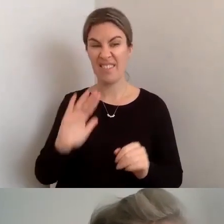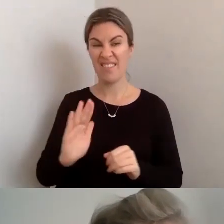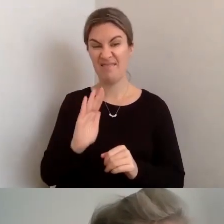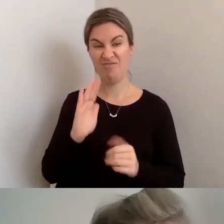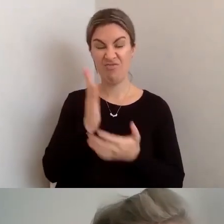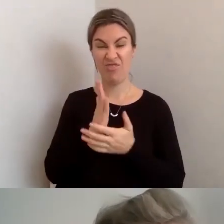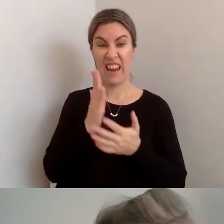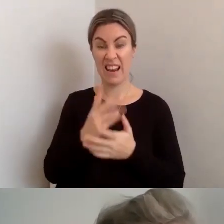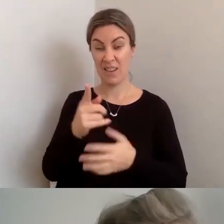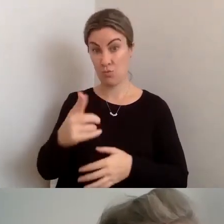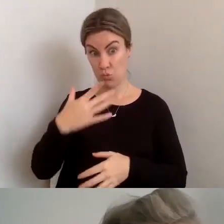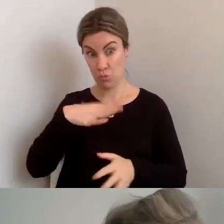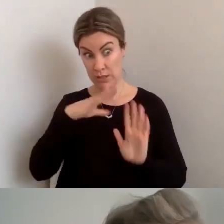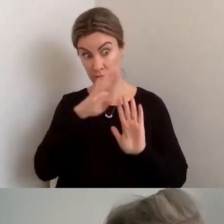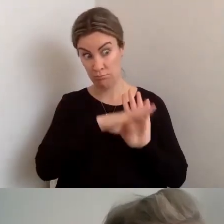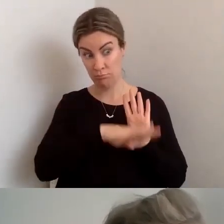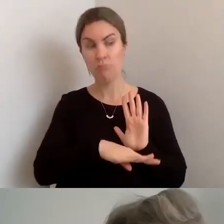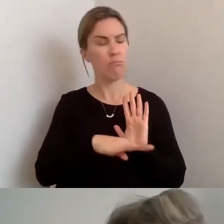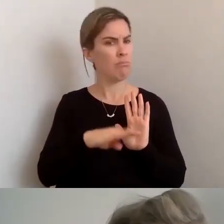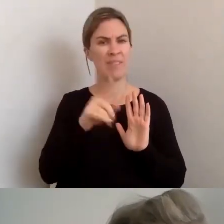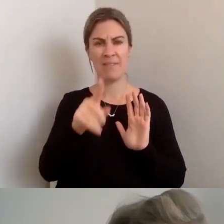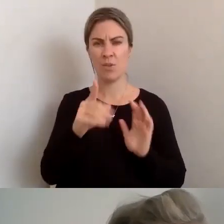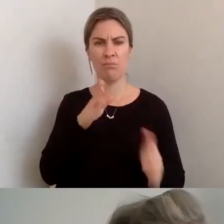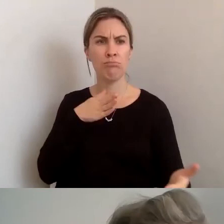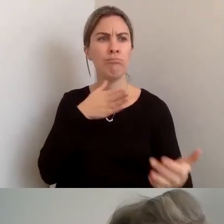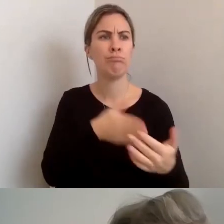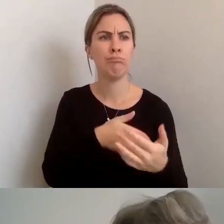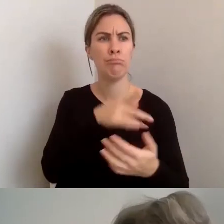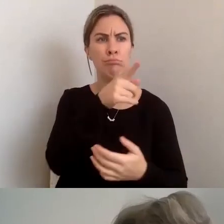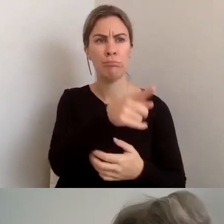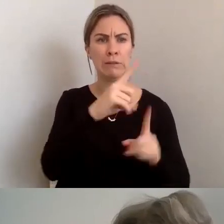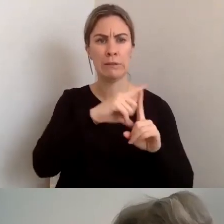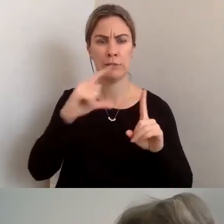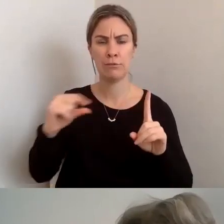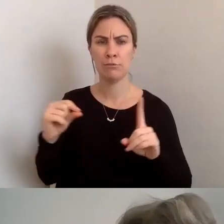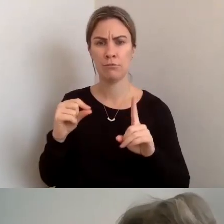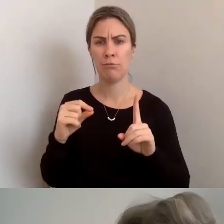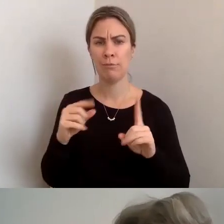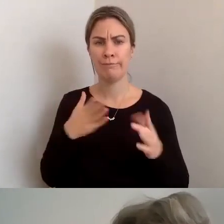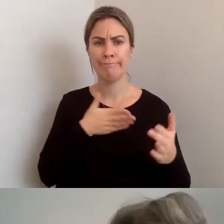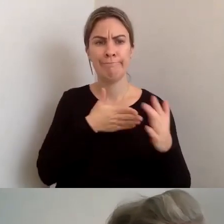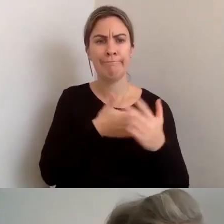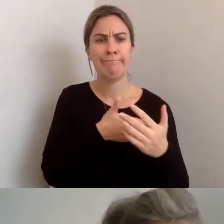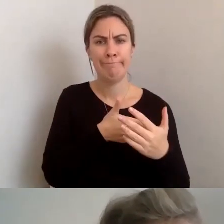across something, whether it's on a digital platform, Web, video, et